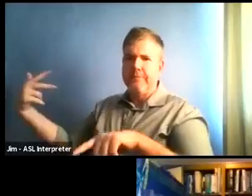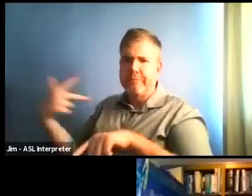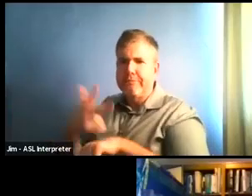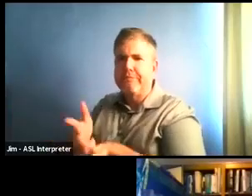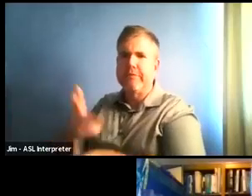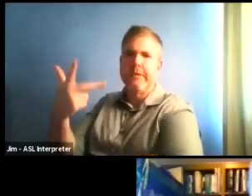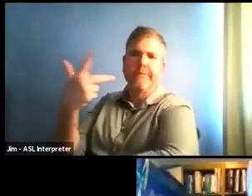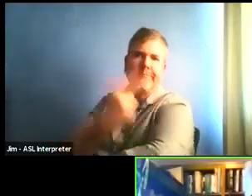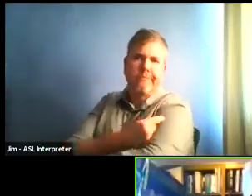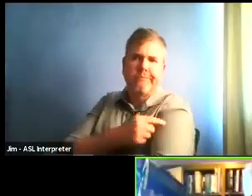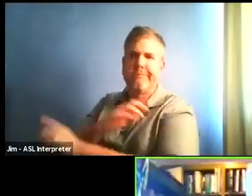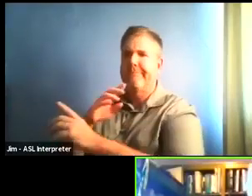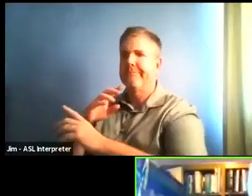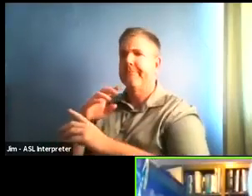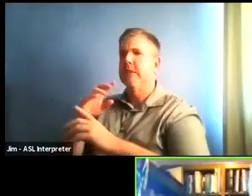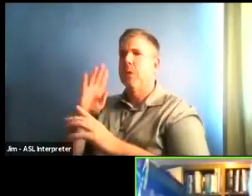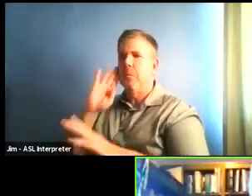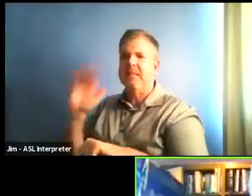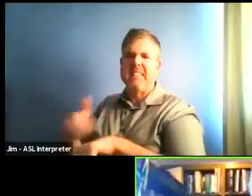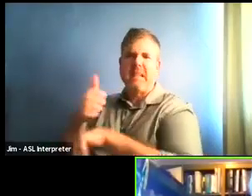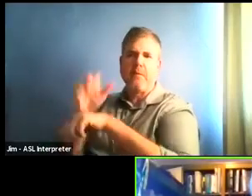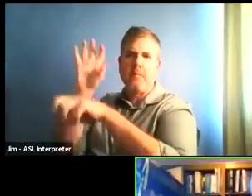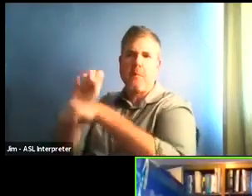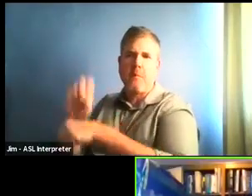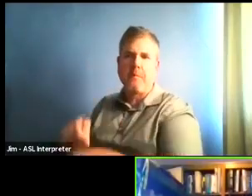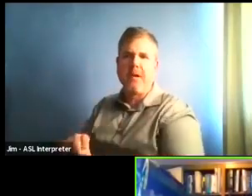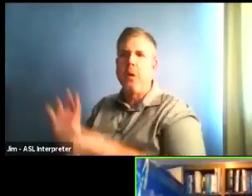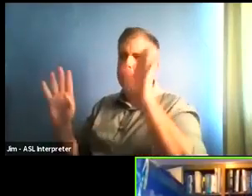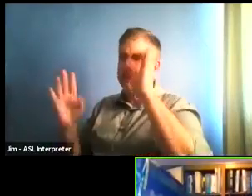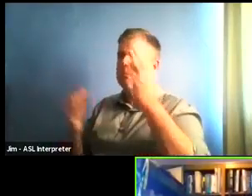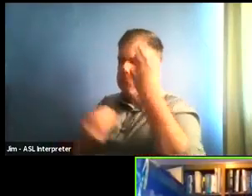OK, thank you, Martin. You have a question.